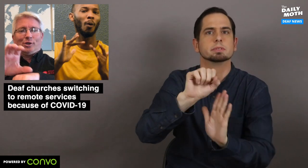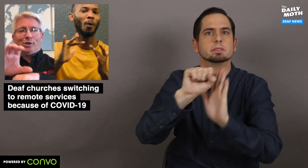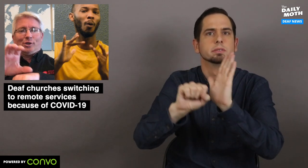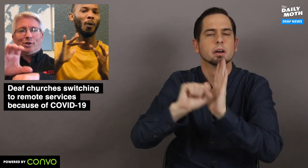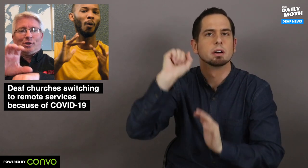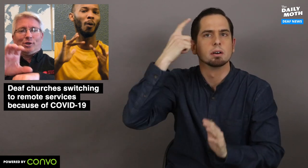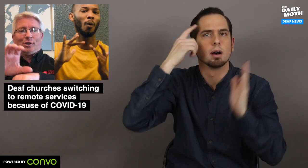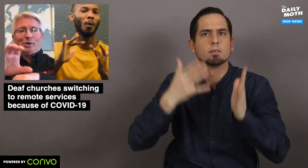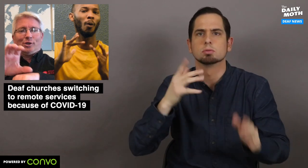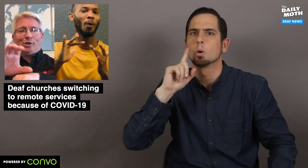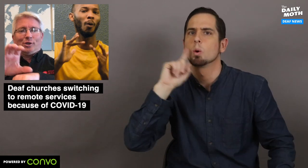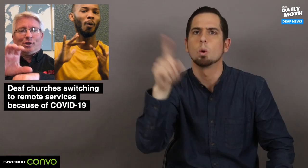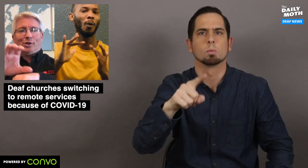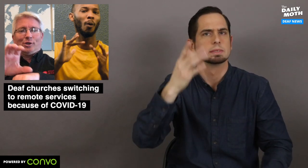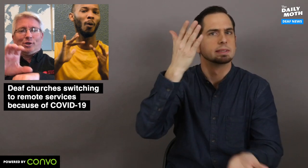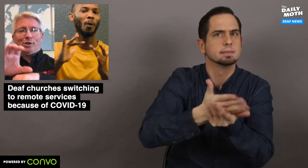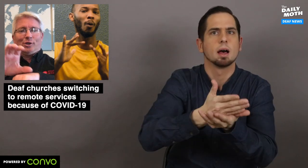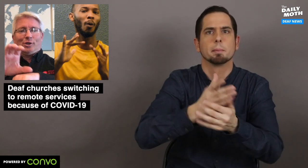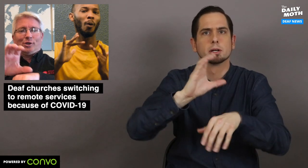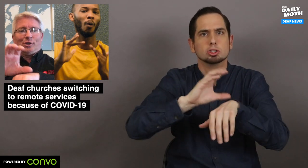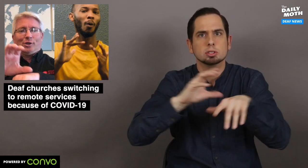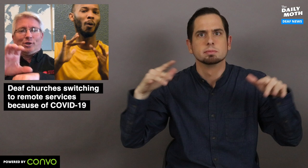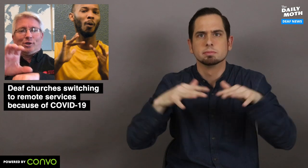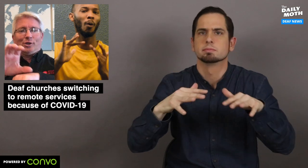to their governors' orders to stop providing